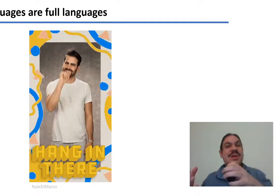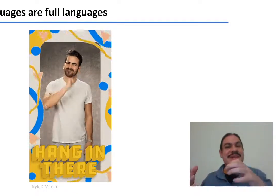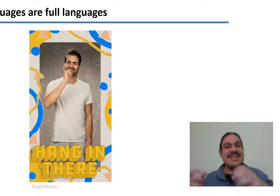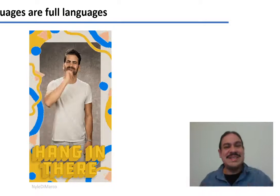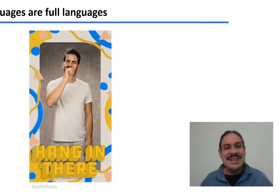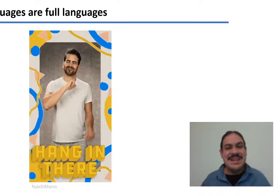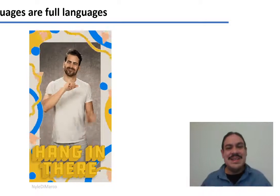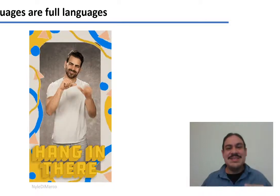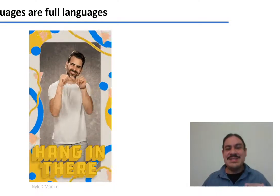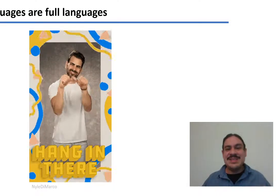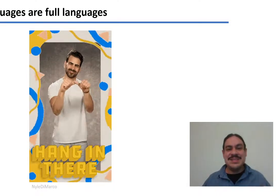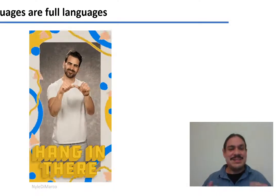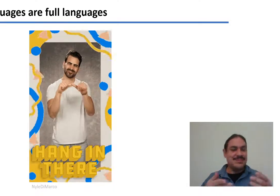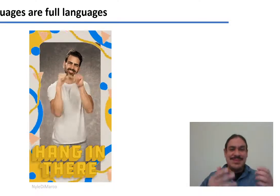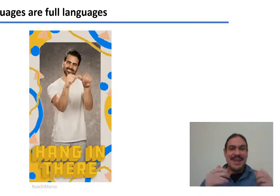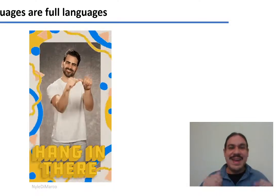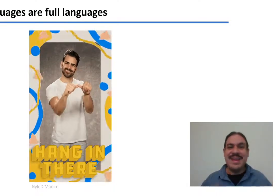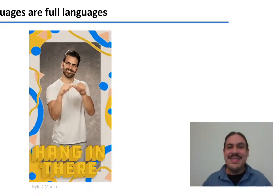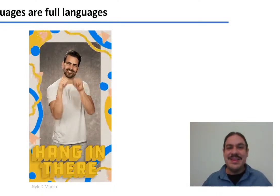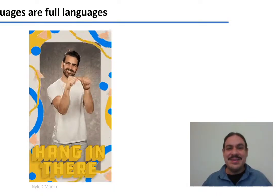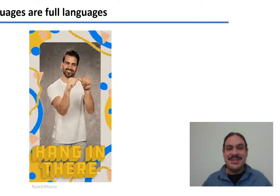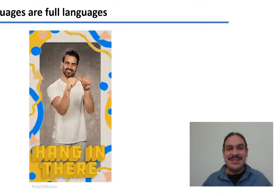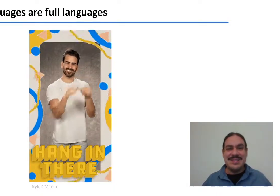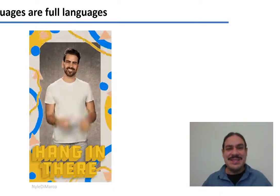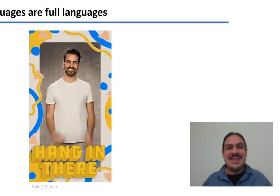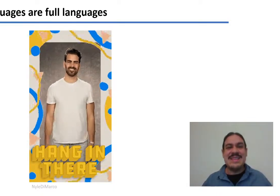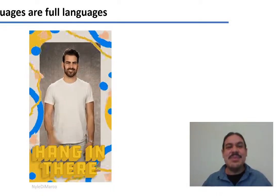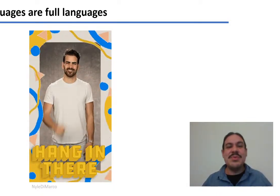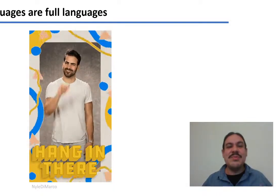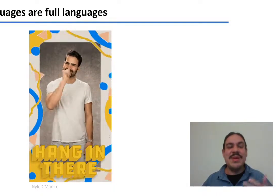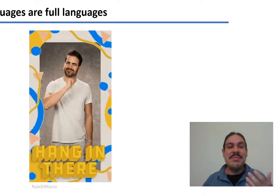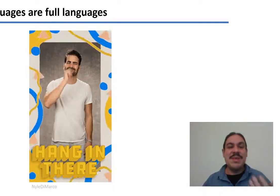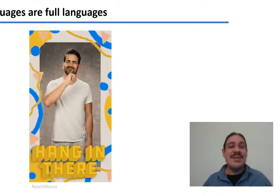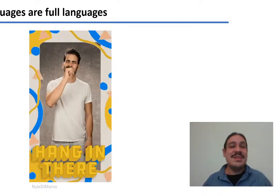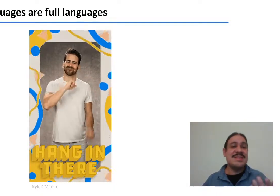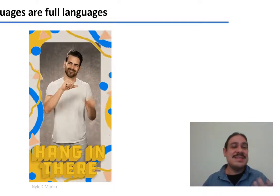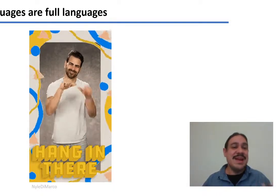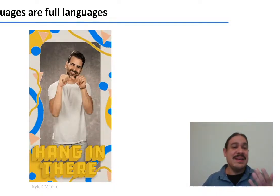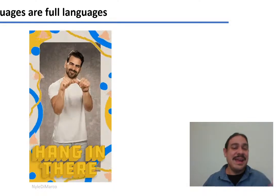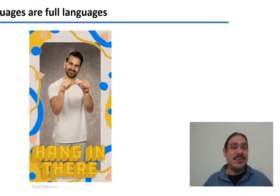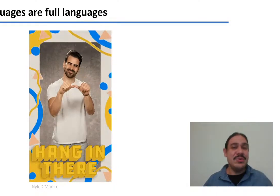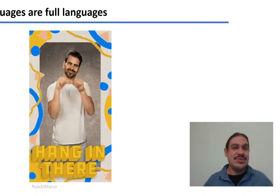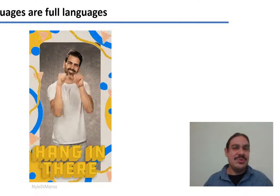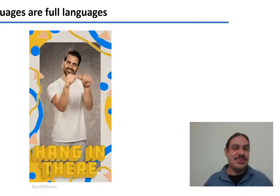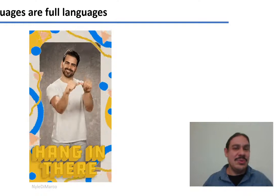ideas, such as hang in there. This is an example of American sign language, also